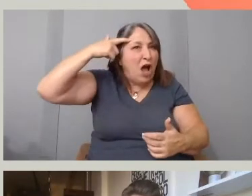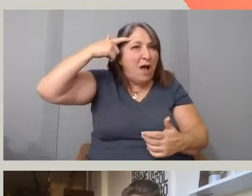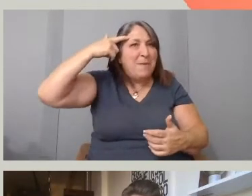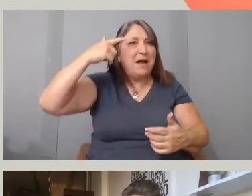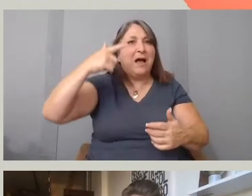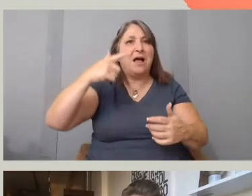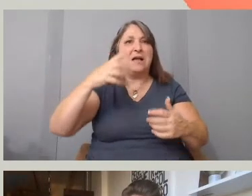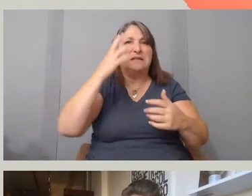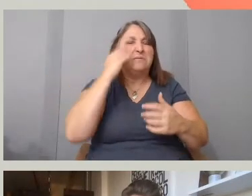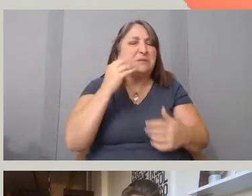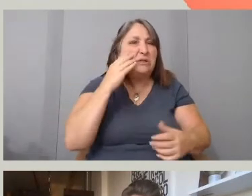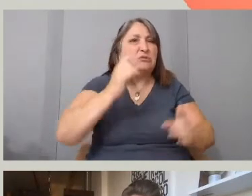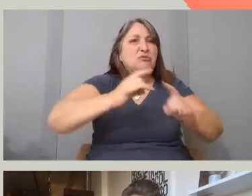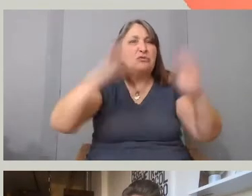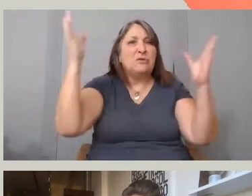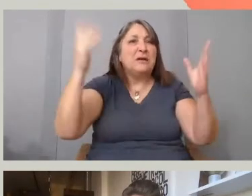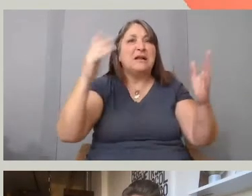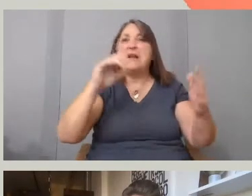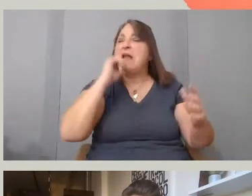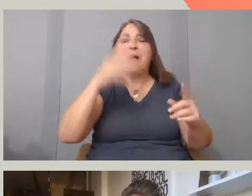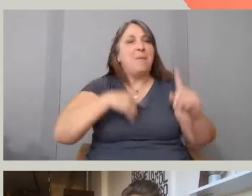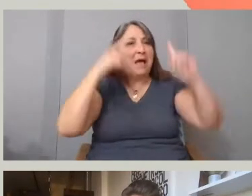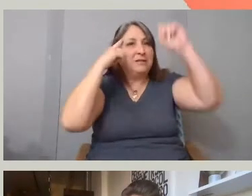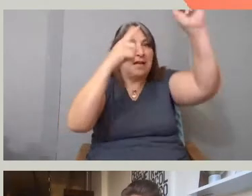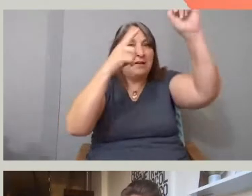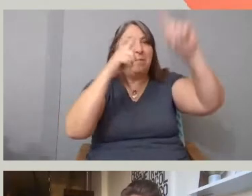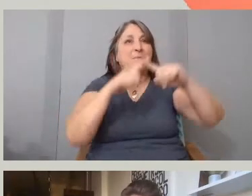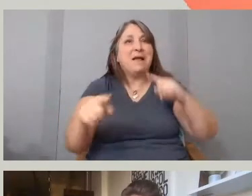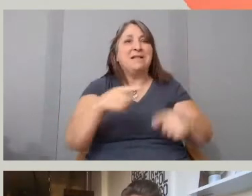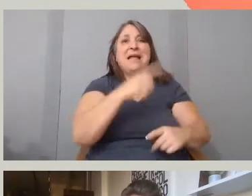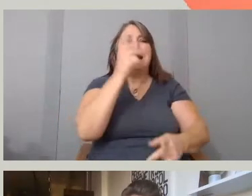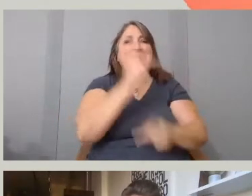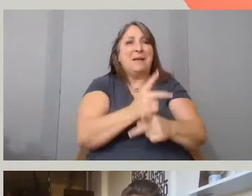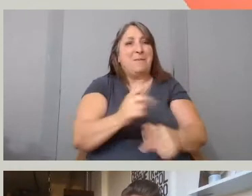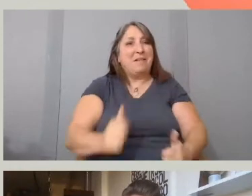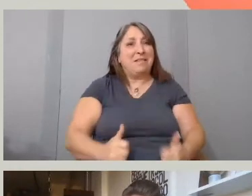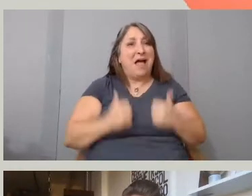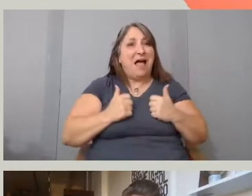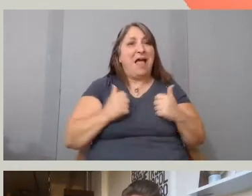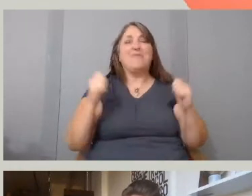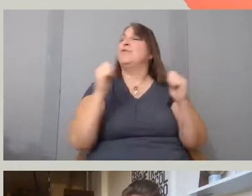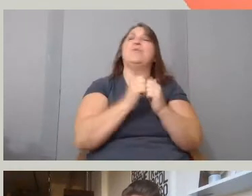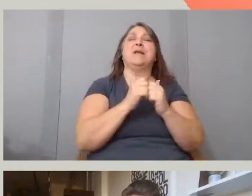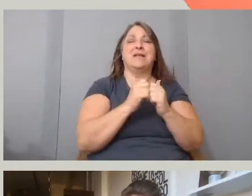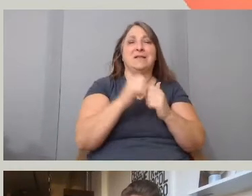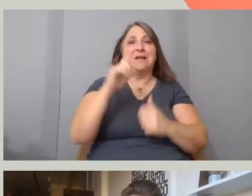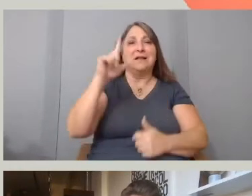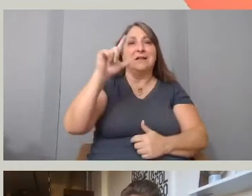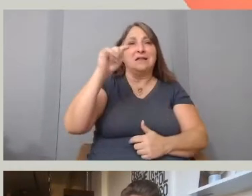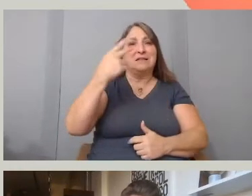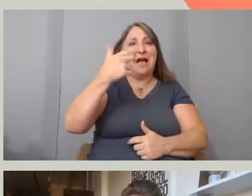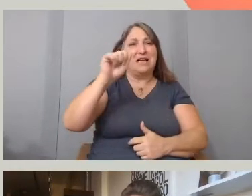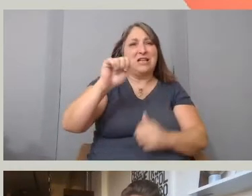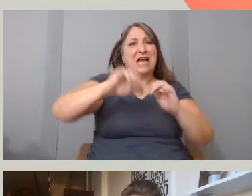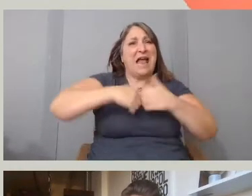that they kept alive of Latasha. I wanted to know how they have been positively impacted by her life.